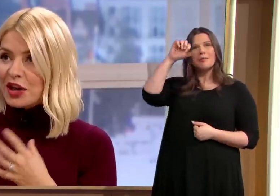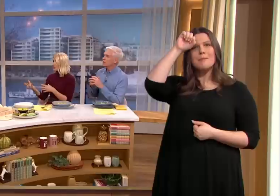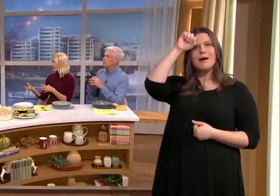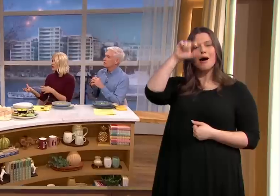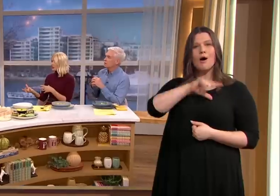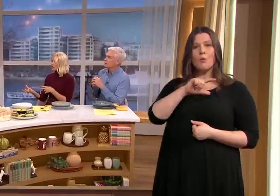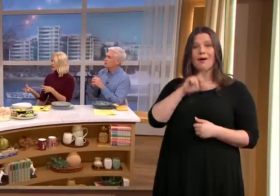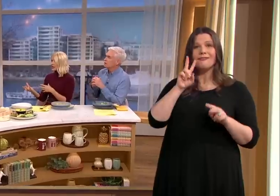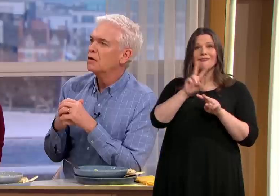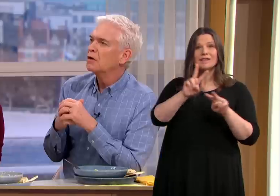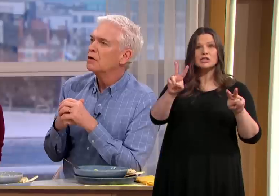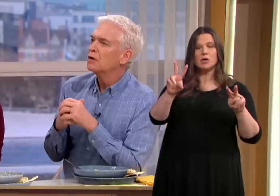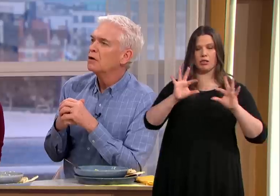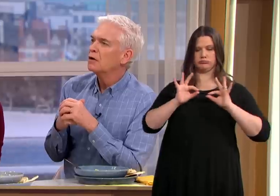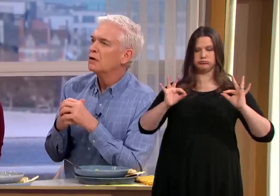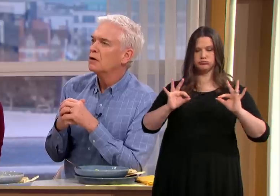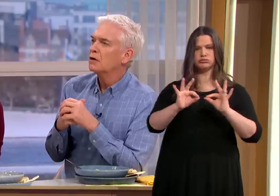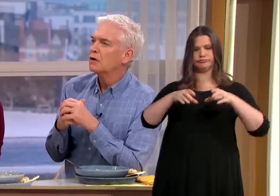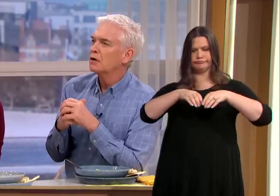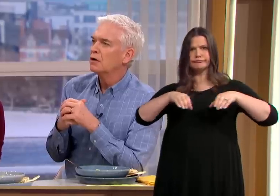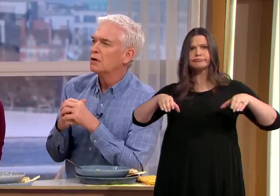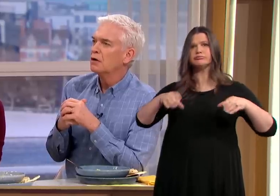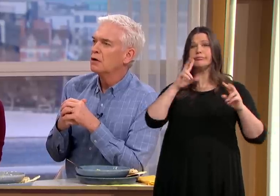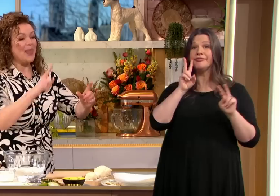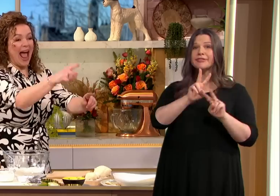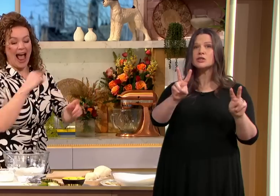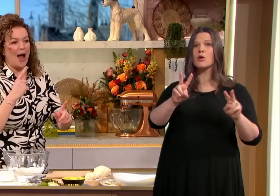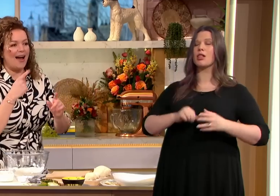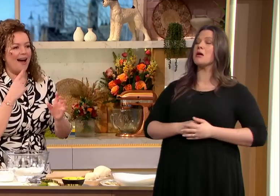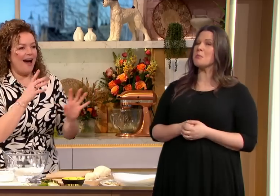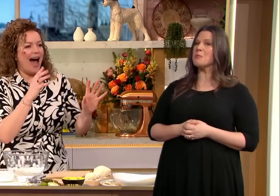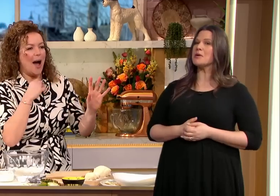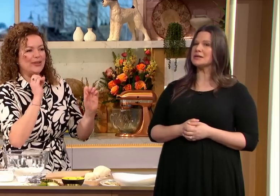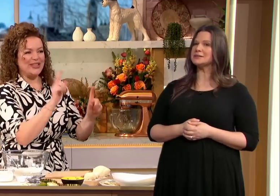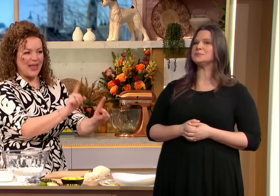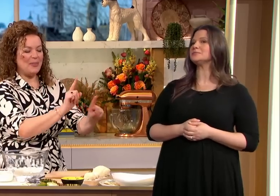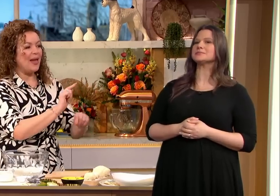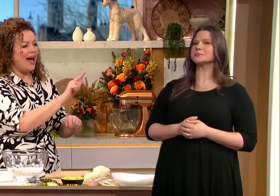so visual what you're saying absolutely and there are so many visual expressions in Sign Language oh